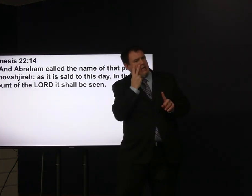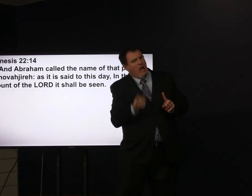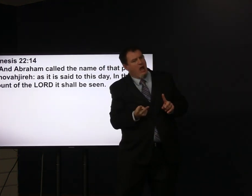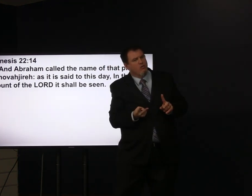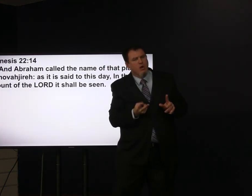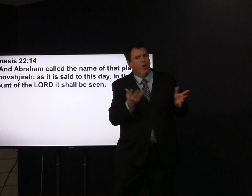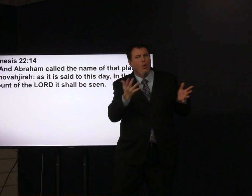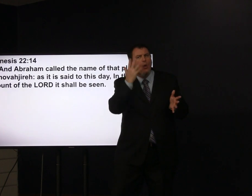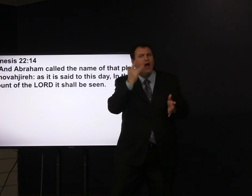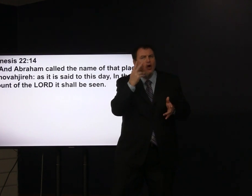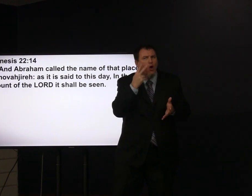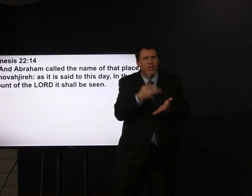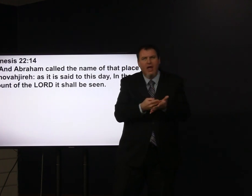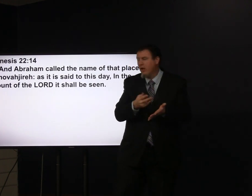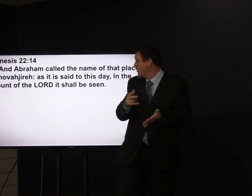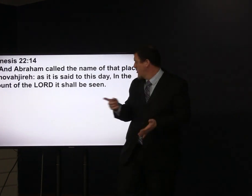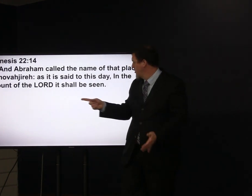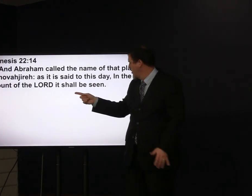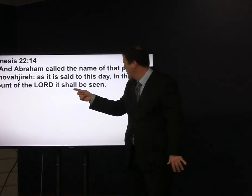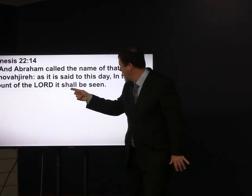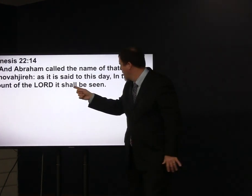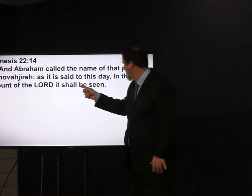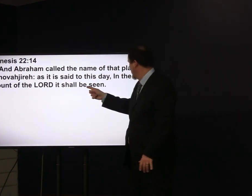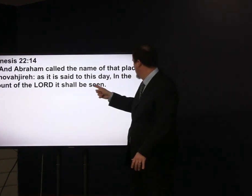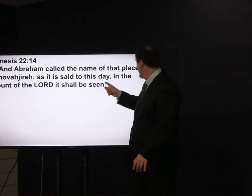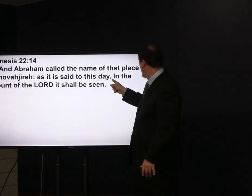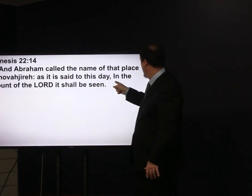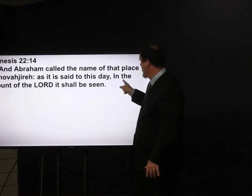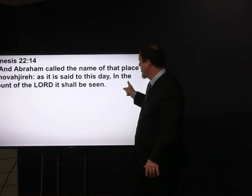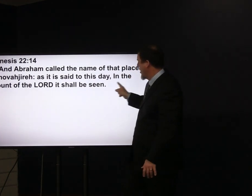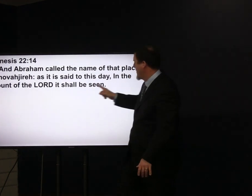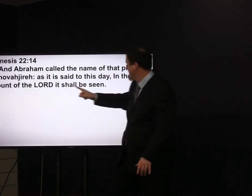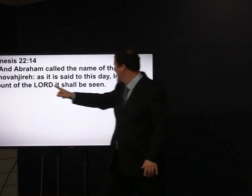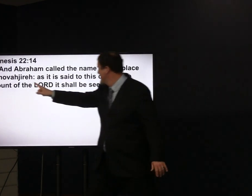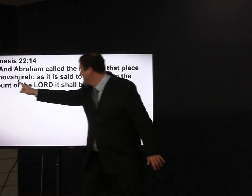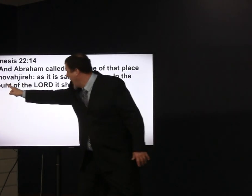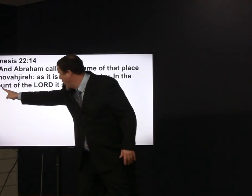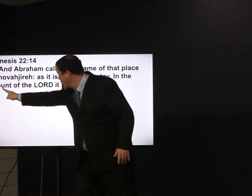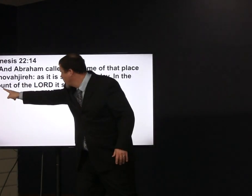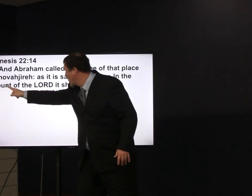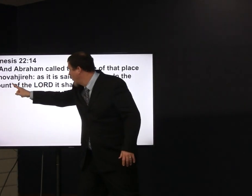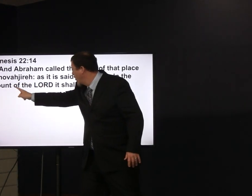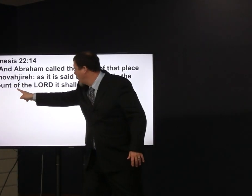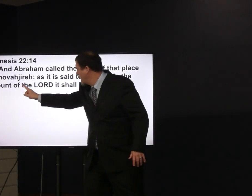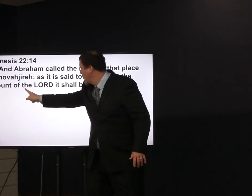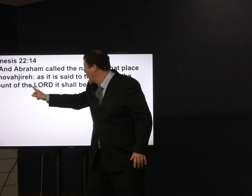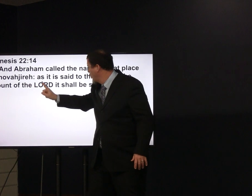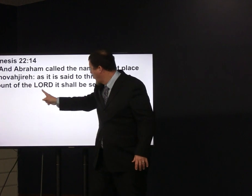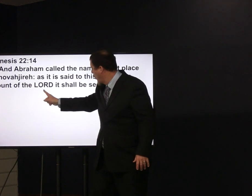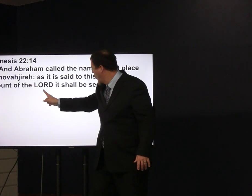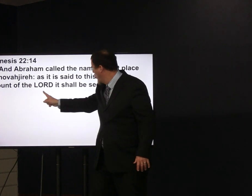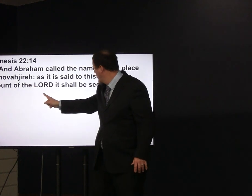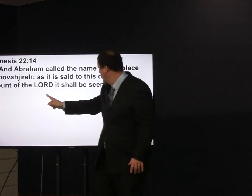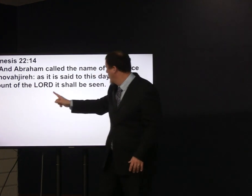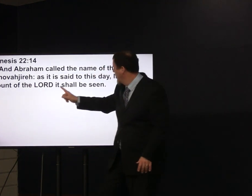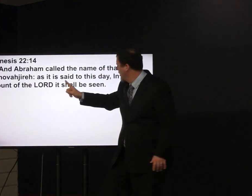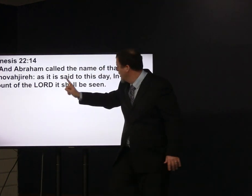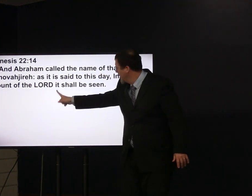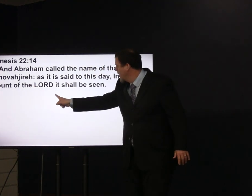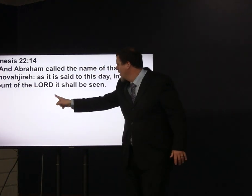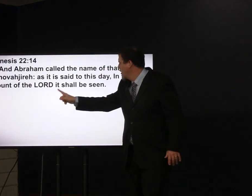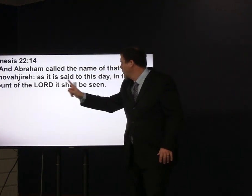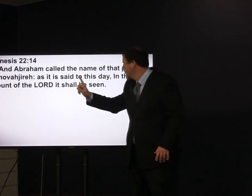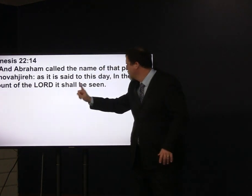Jehovah will see to this in the Mount of the Lord it shall be seen